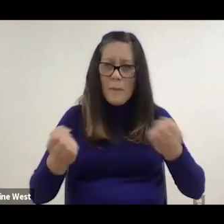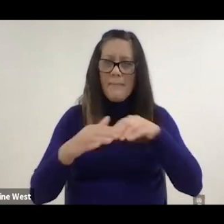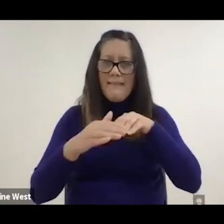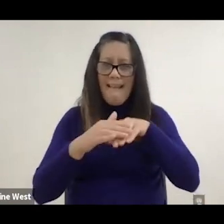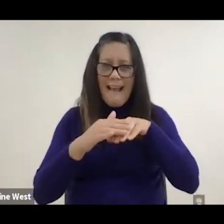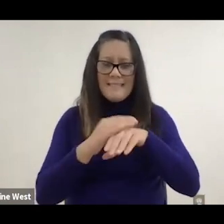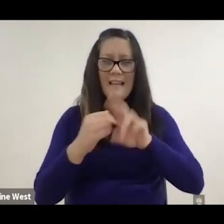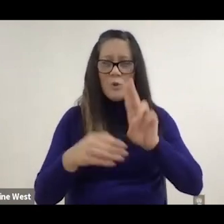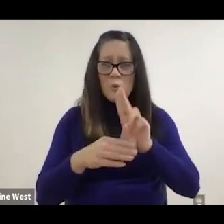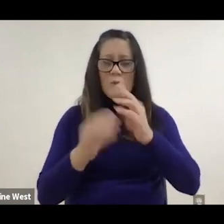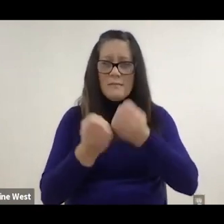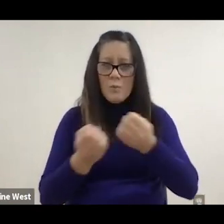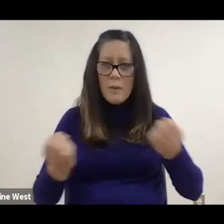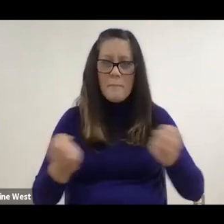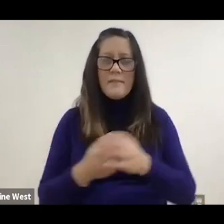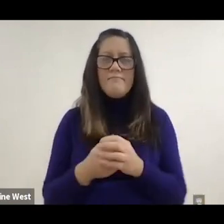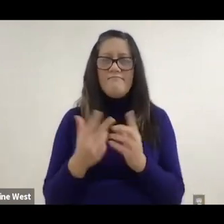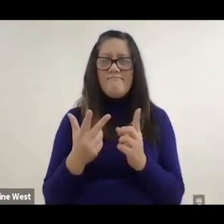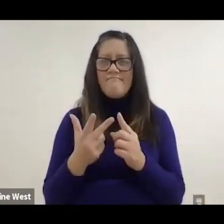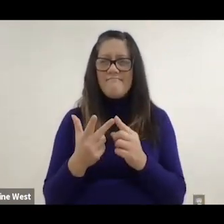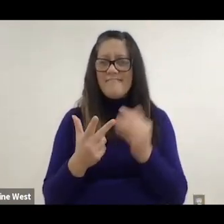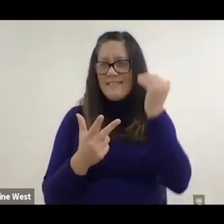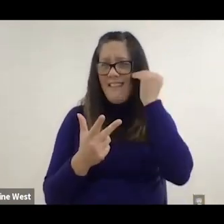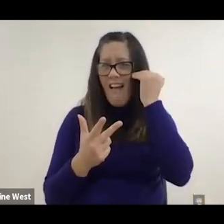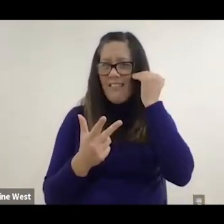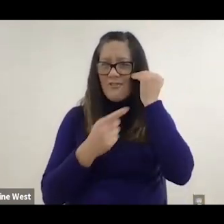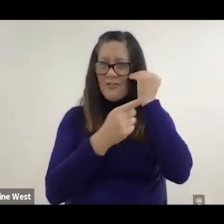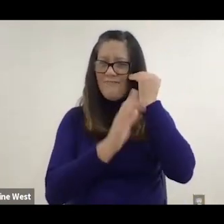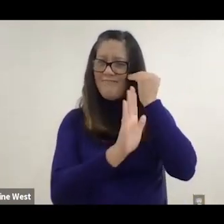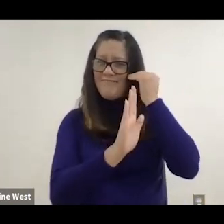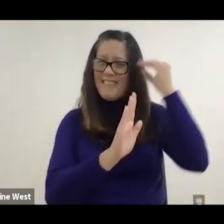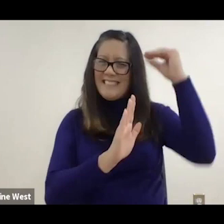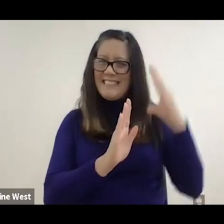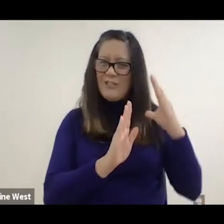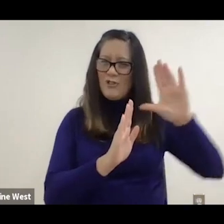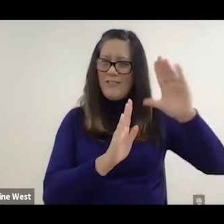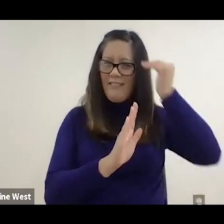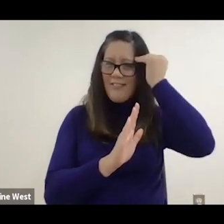use of equipment and knowledge of teachers. So so those are things that we all